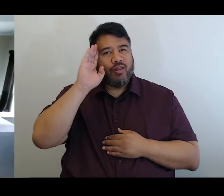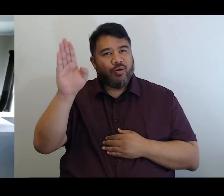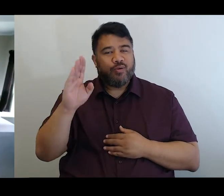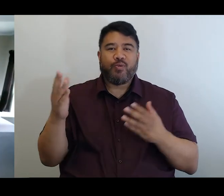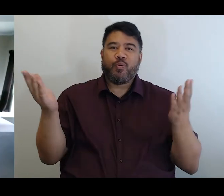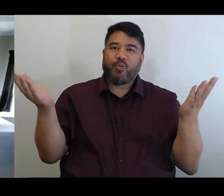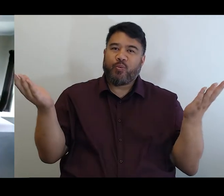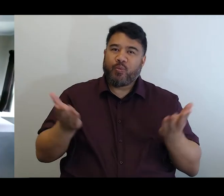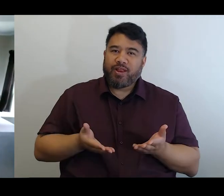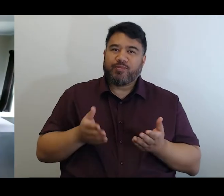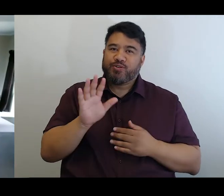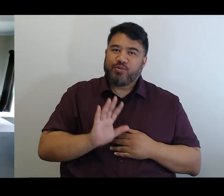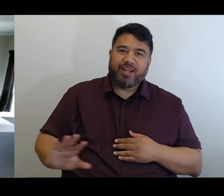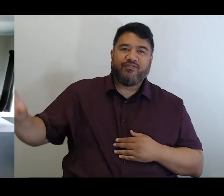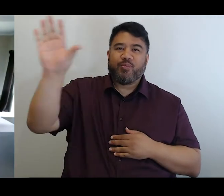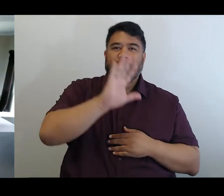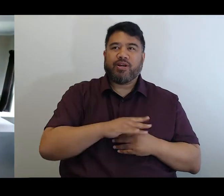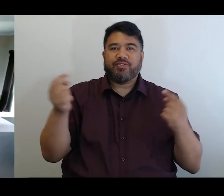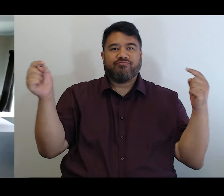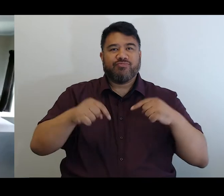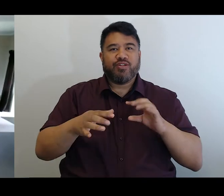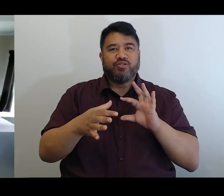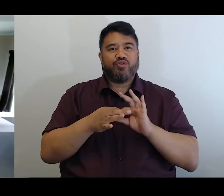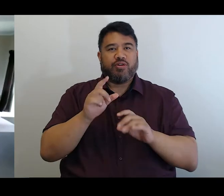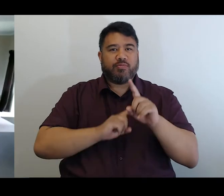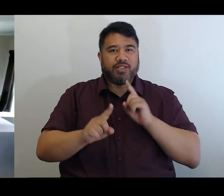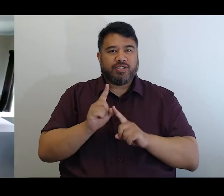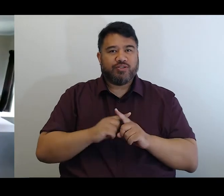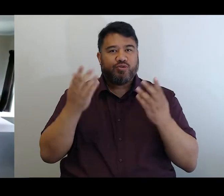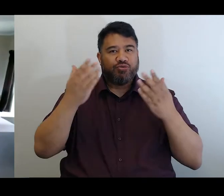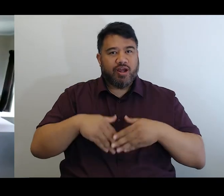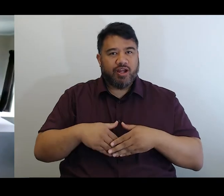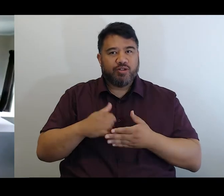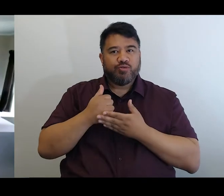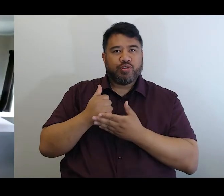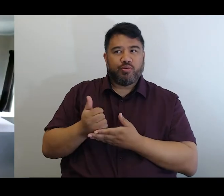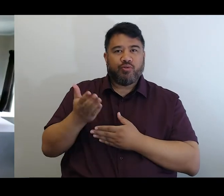so that we can listen to our Chief Executive Officer Paula